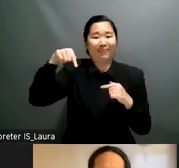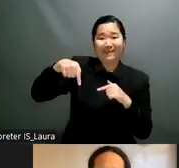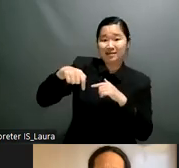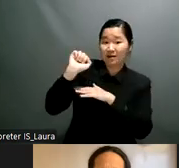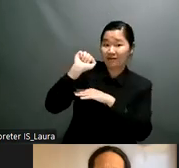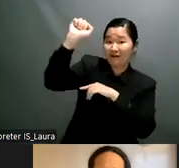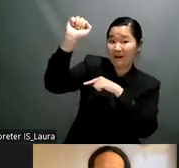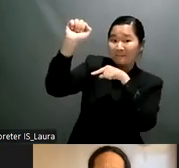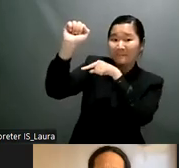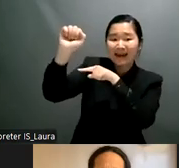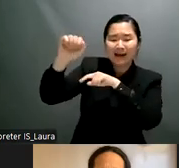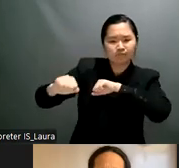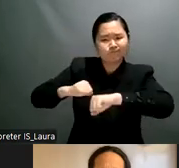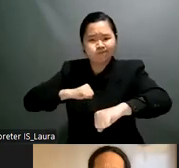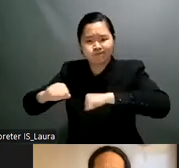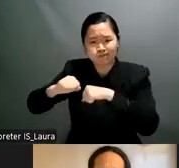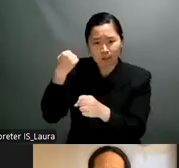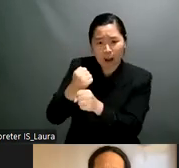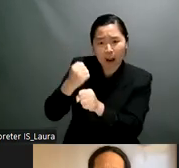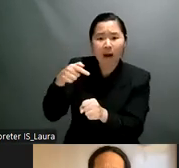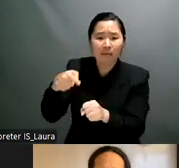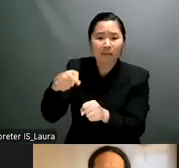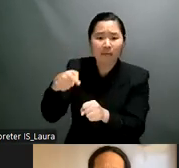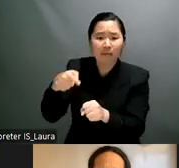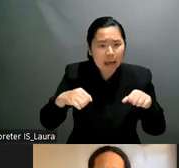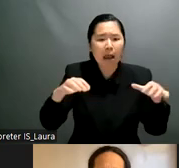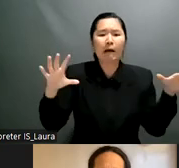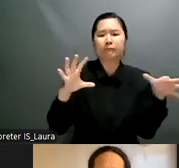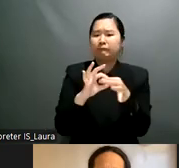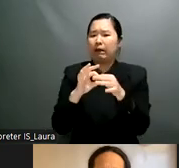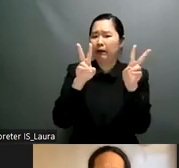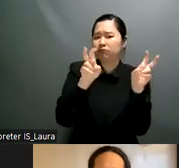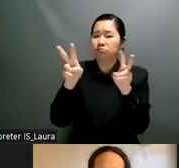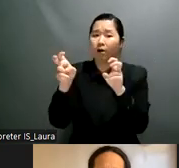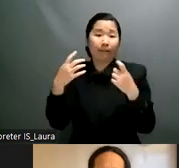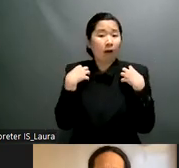our rights of our sexual and reproductive rights which need to be accessible